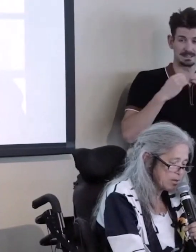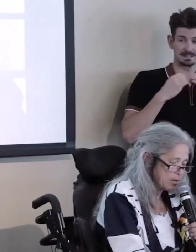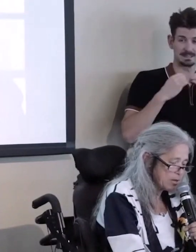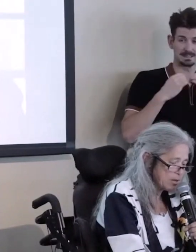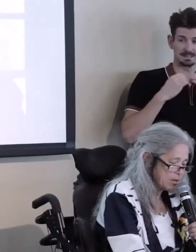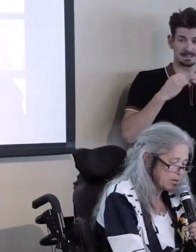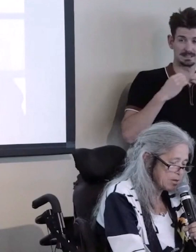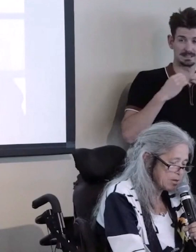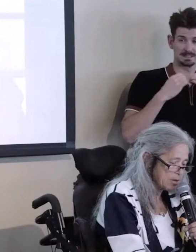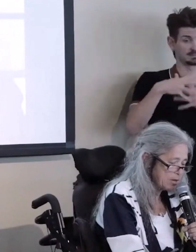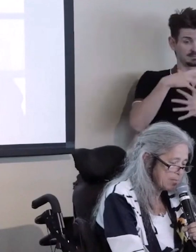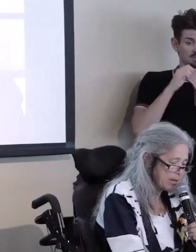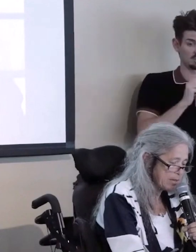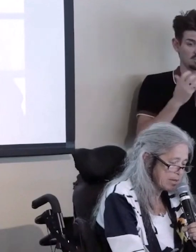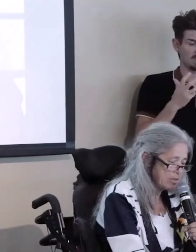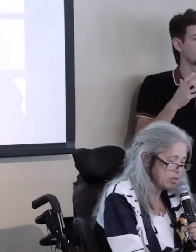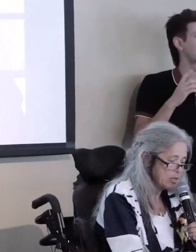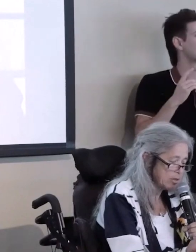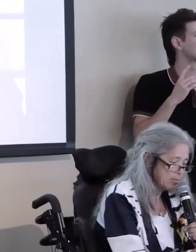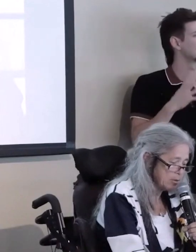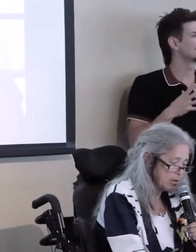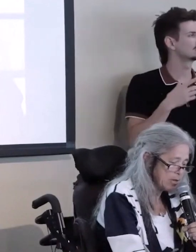she was very intentional about engaging the community,